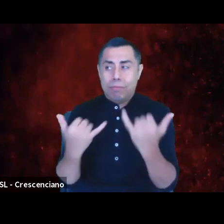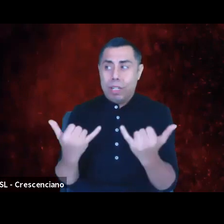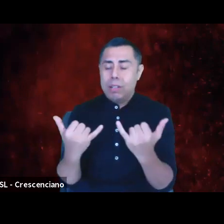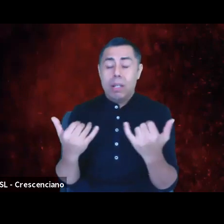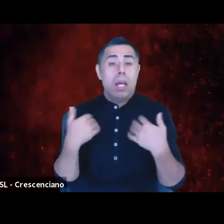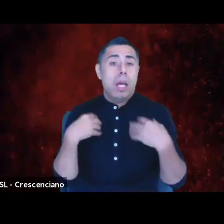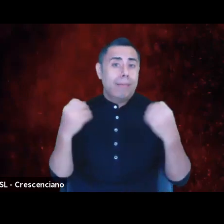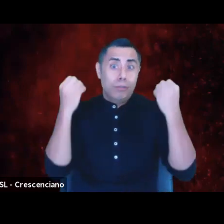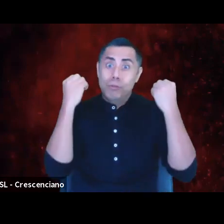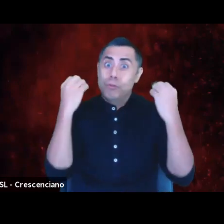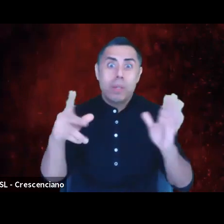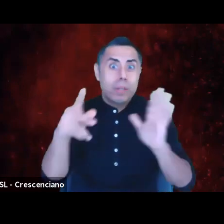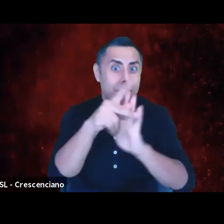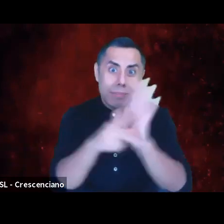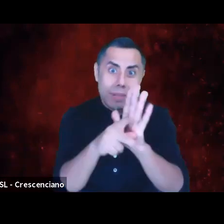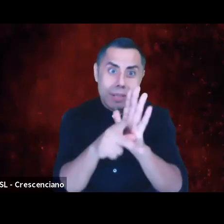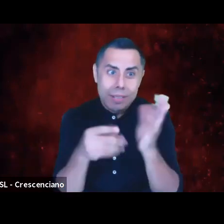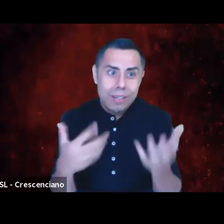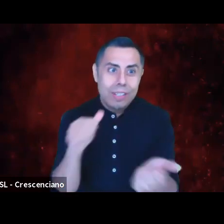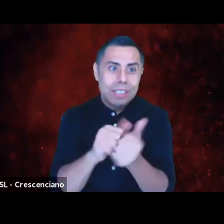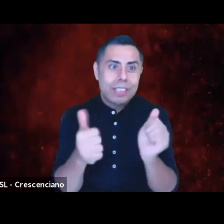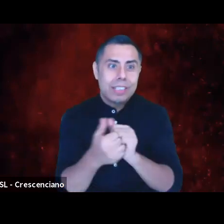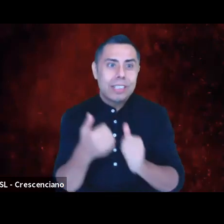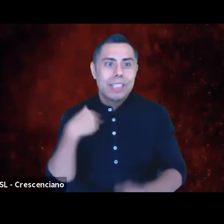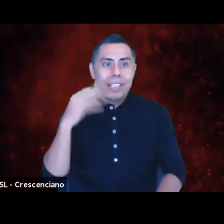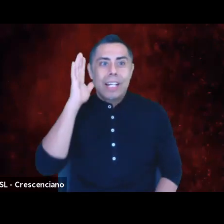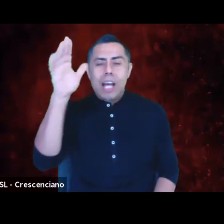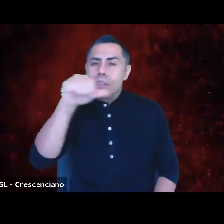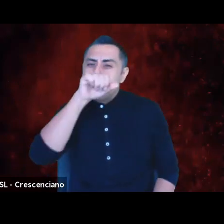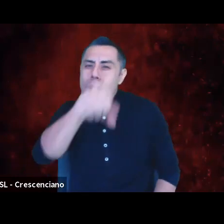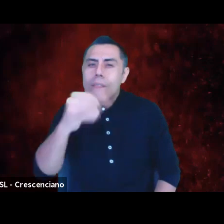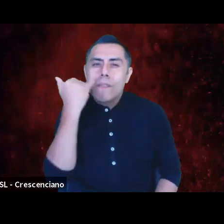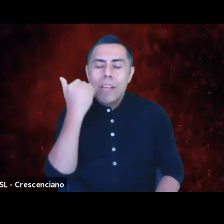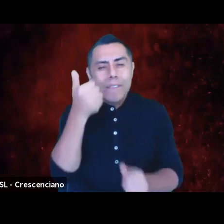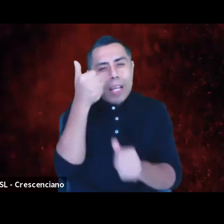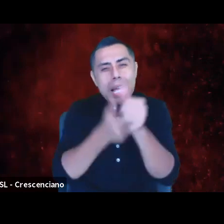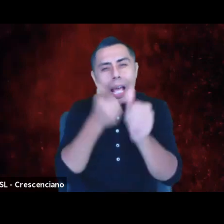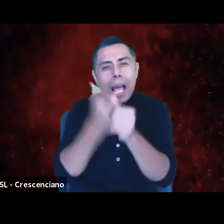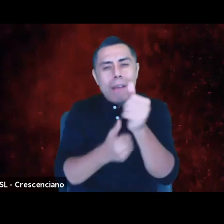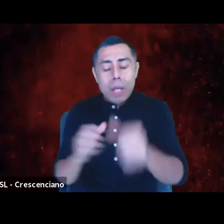I would love it if every case of police misconduct was automatically sent to an independent prosecutor